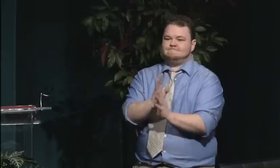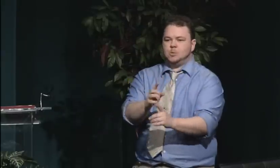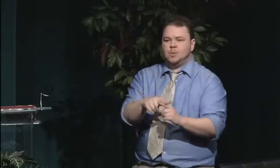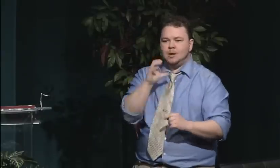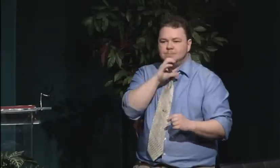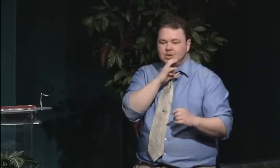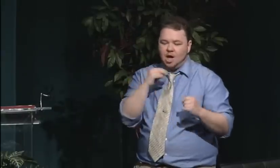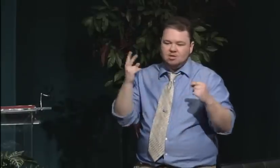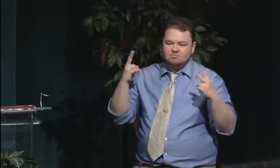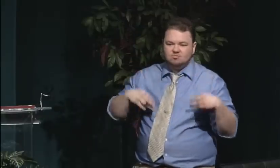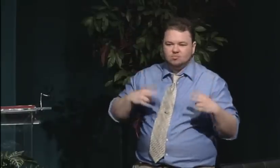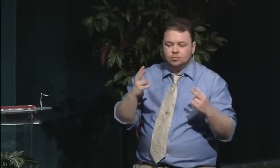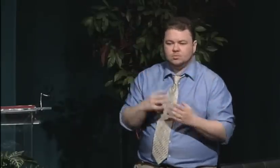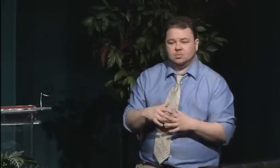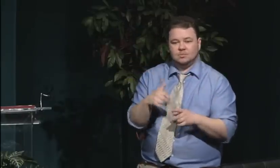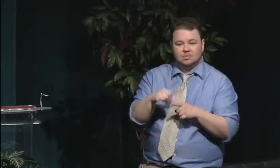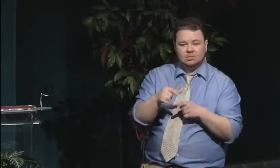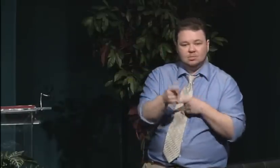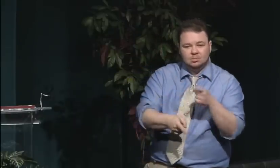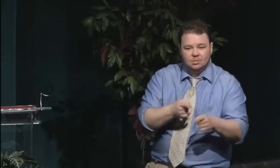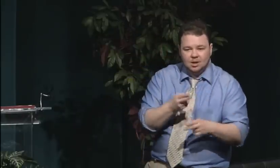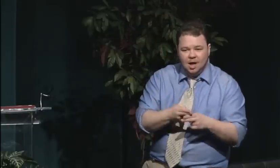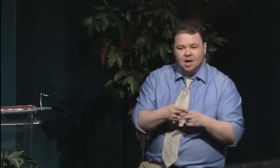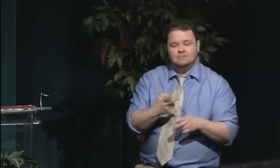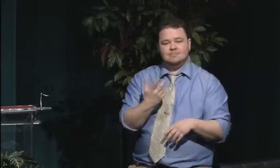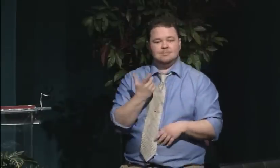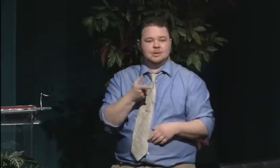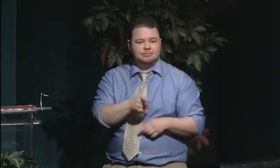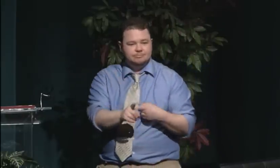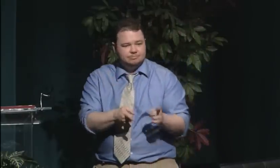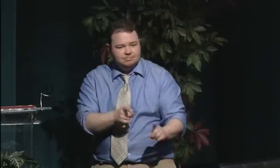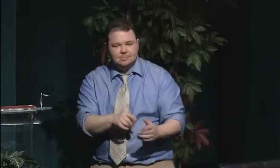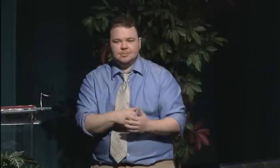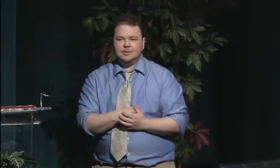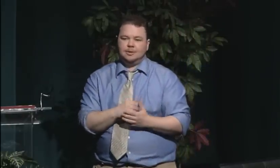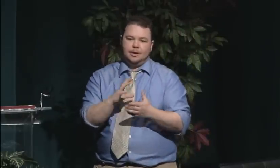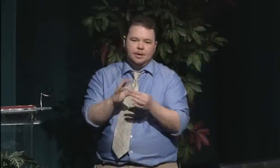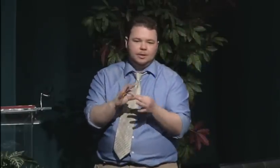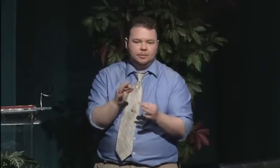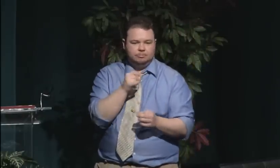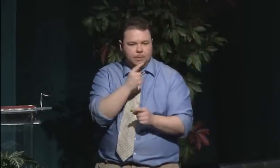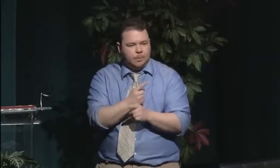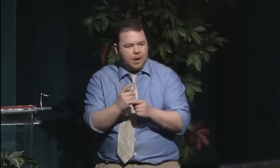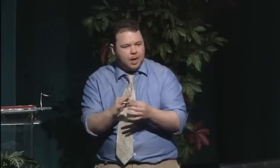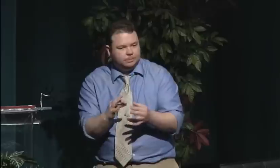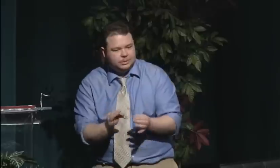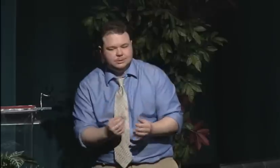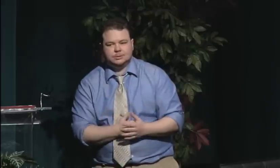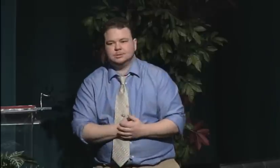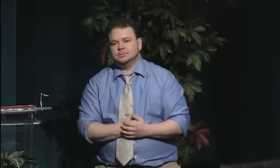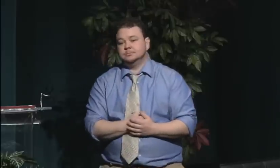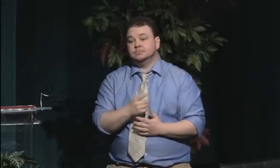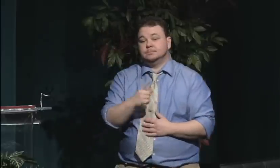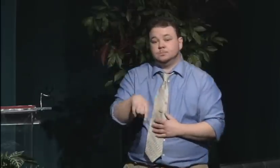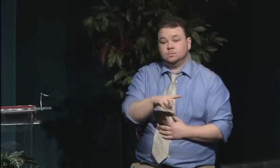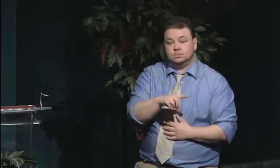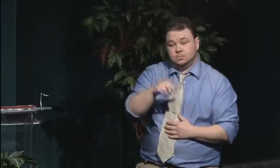It was a pilot to see if it would be successful, and in '89, E.M.G. decided